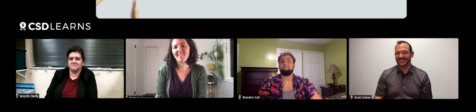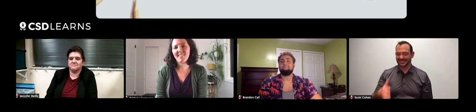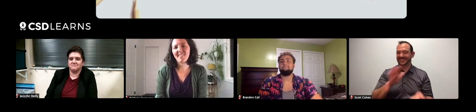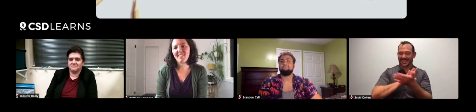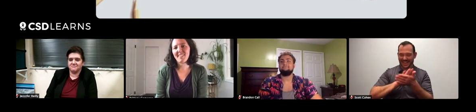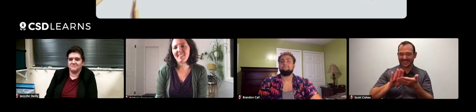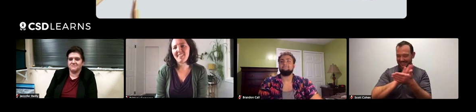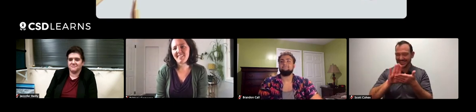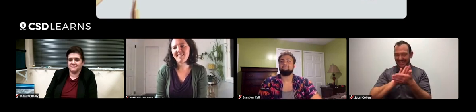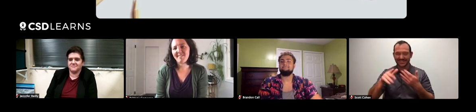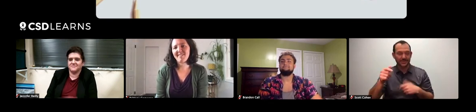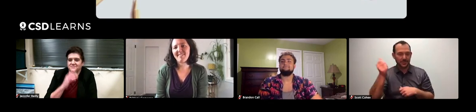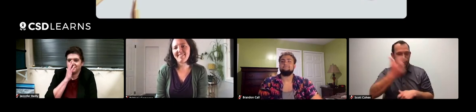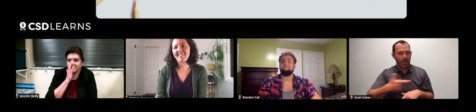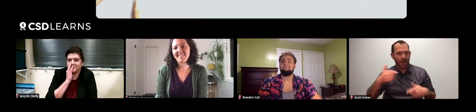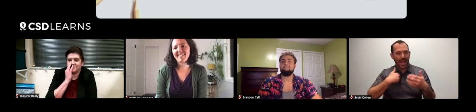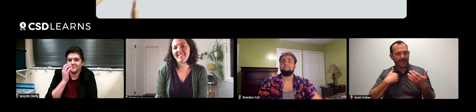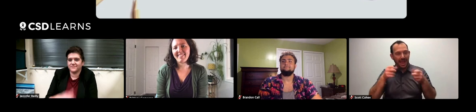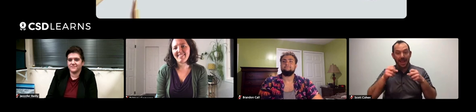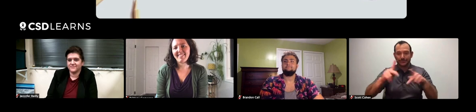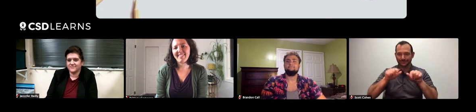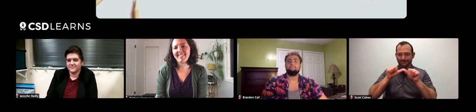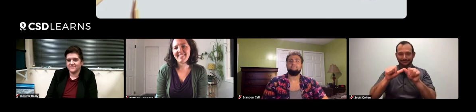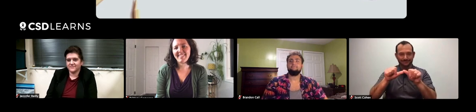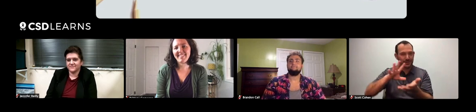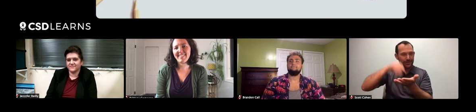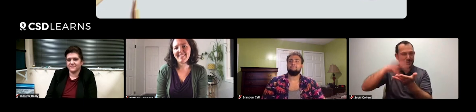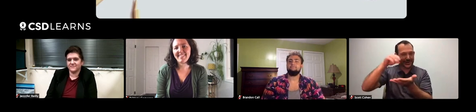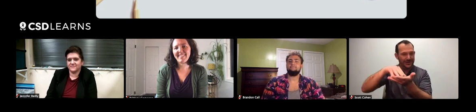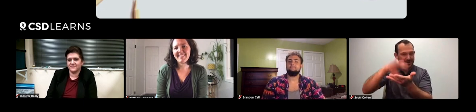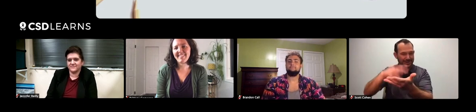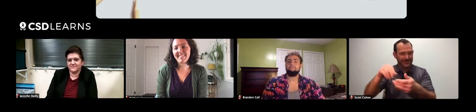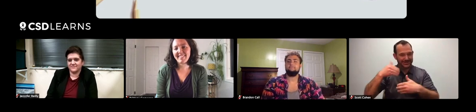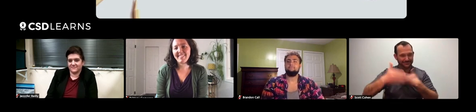Nice, very nice, Brittany. We all have opportunities to continue learning